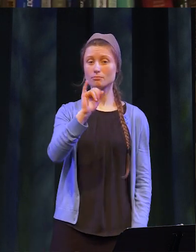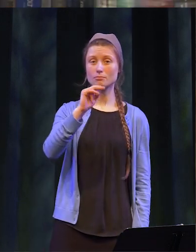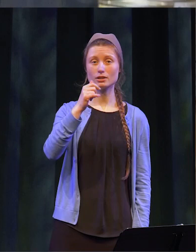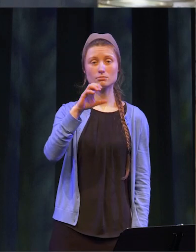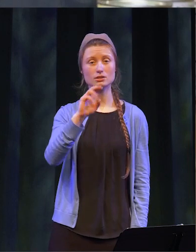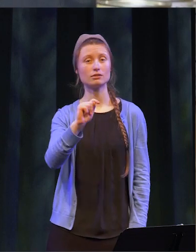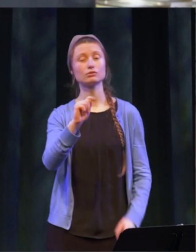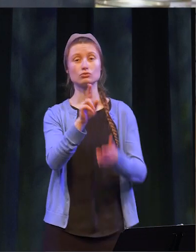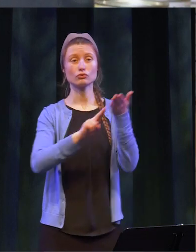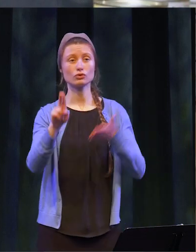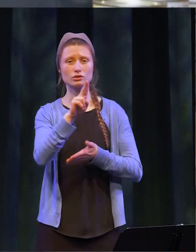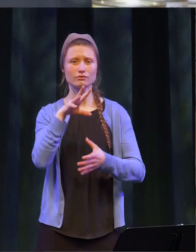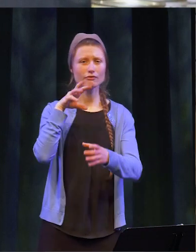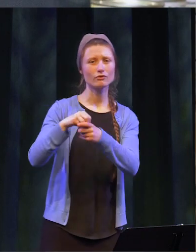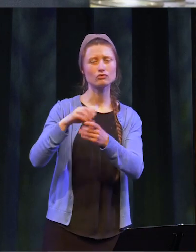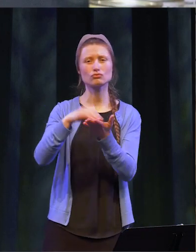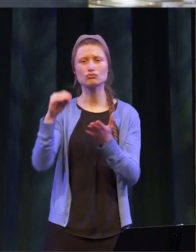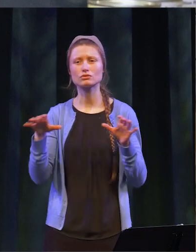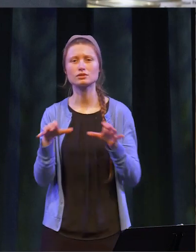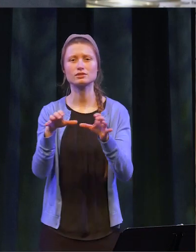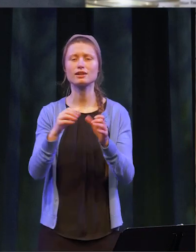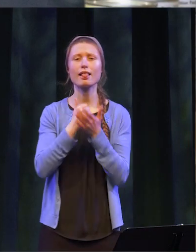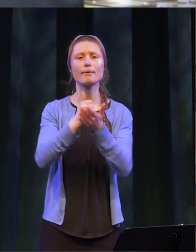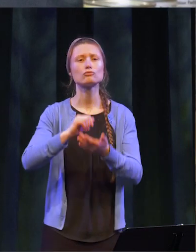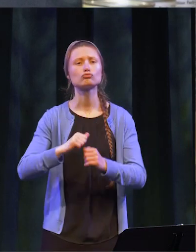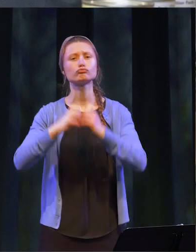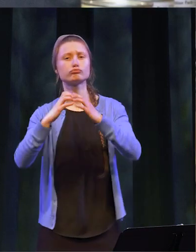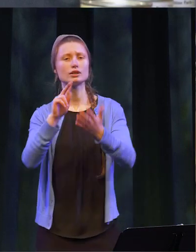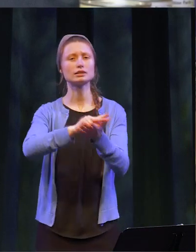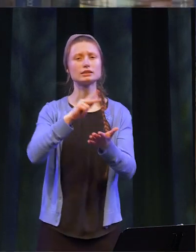student voices action committee helped create the food pantry refrigeration grant program